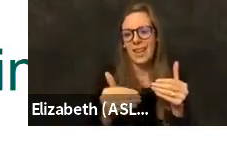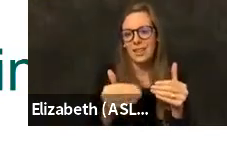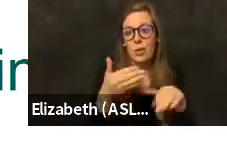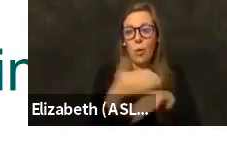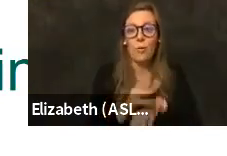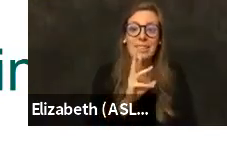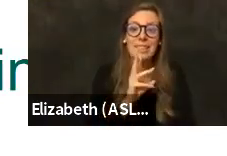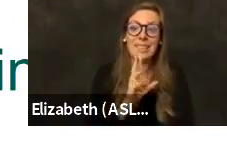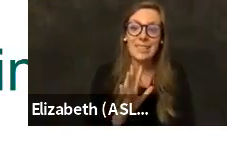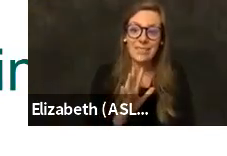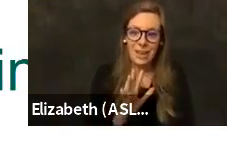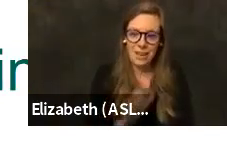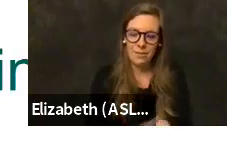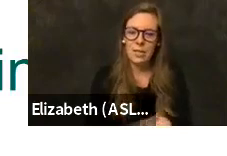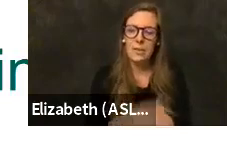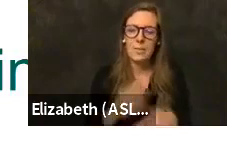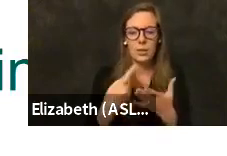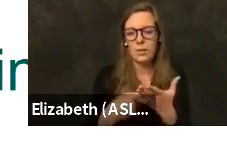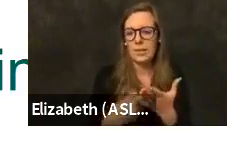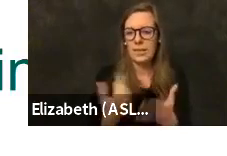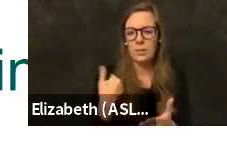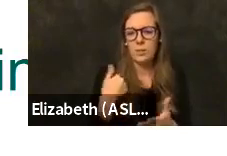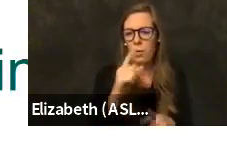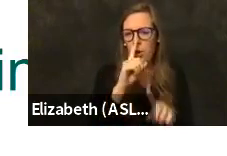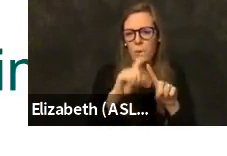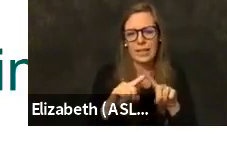But as we've discussed before, it really depends on vaccine supply.